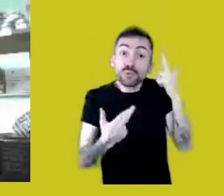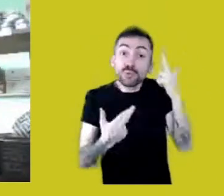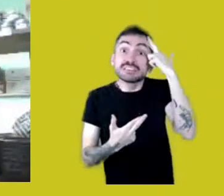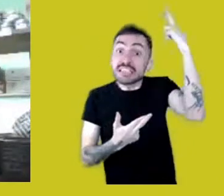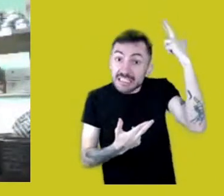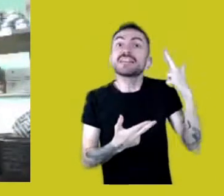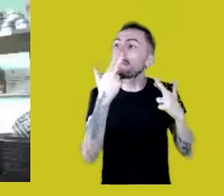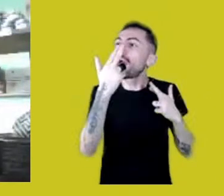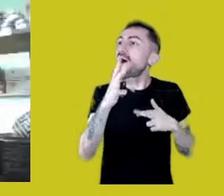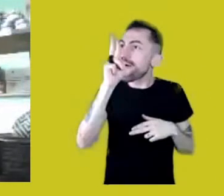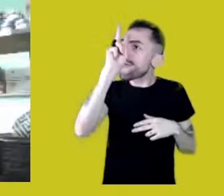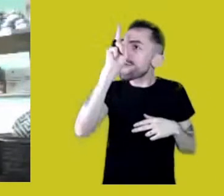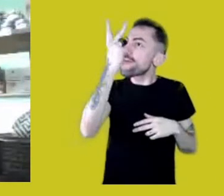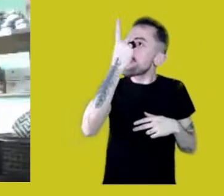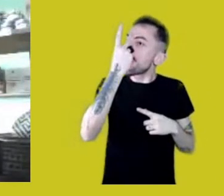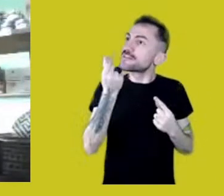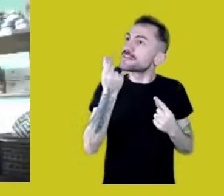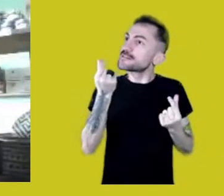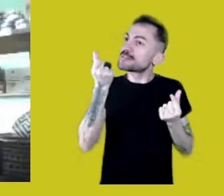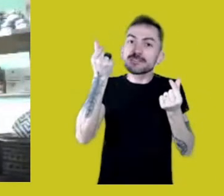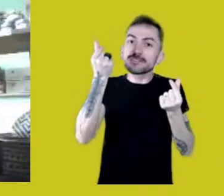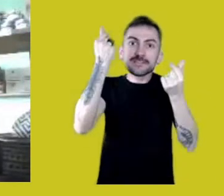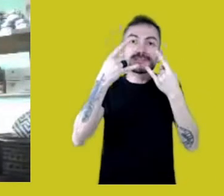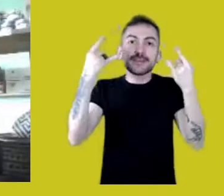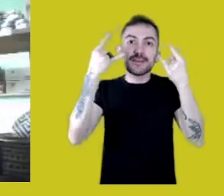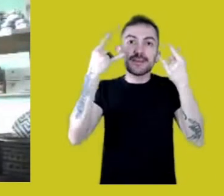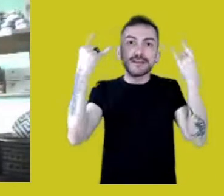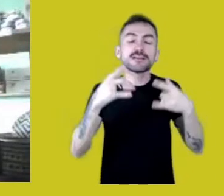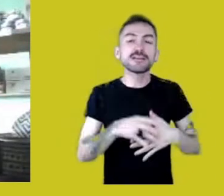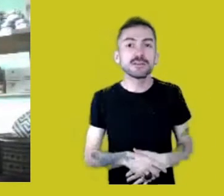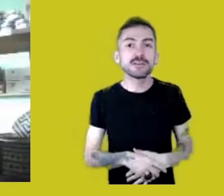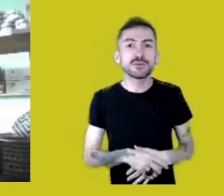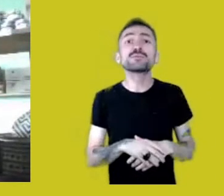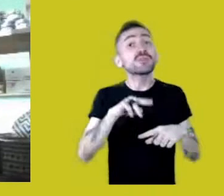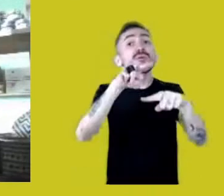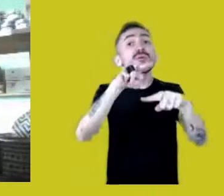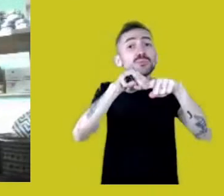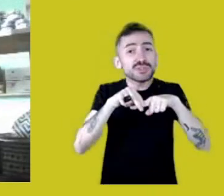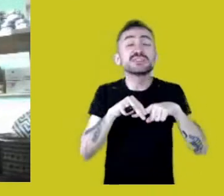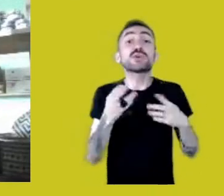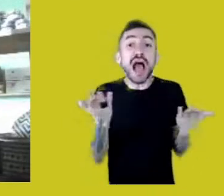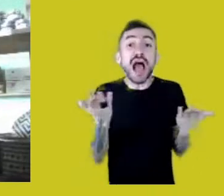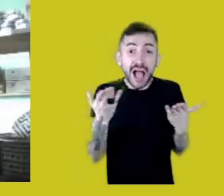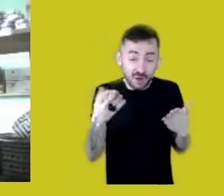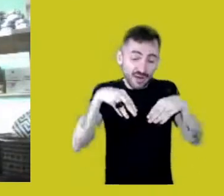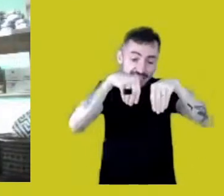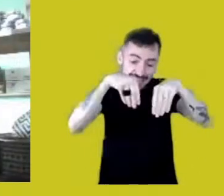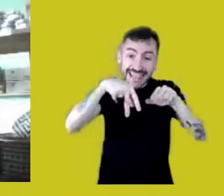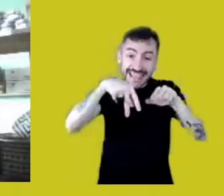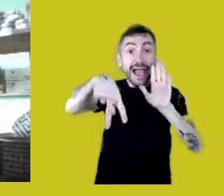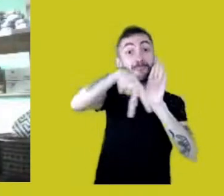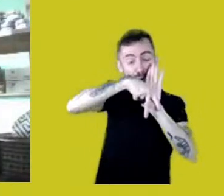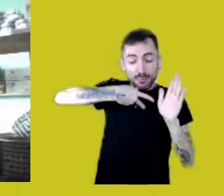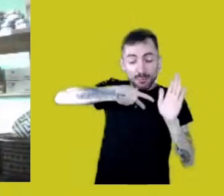And this is why this speech about our territories is so fitting.